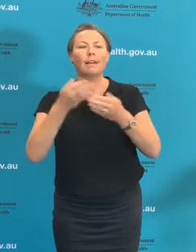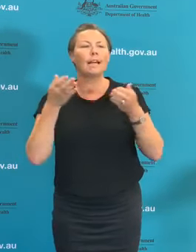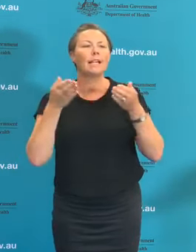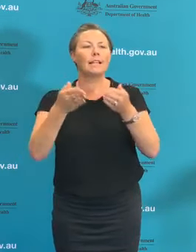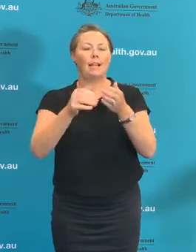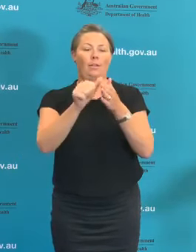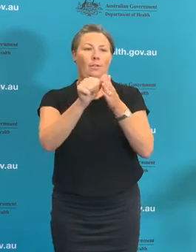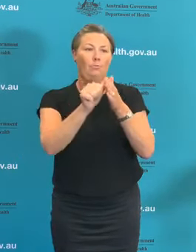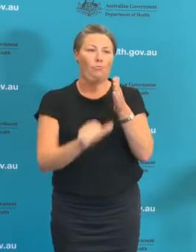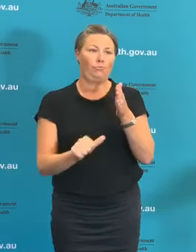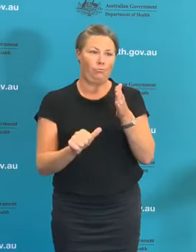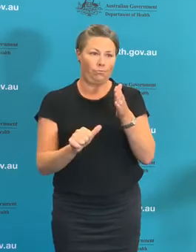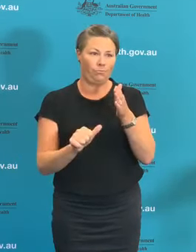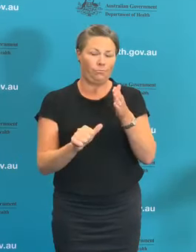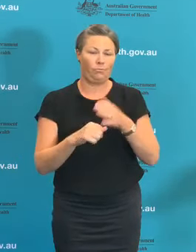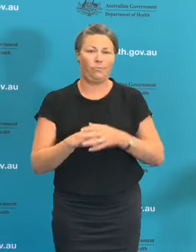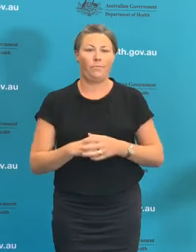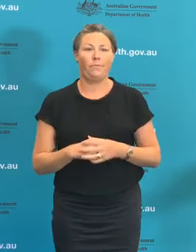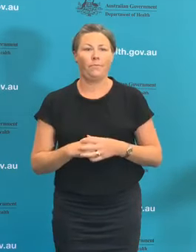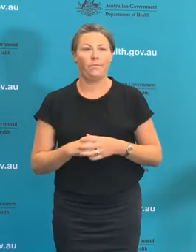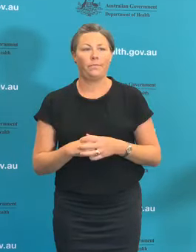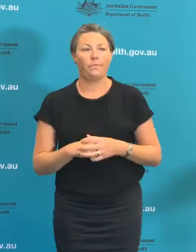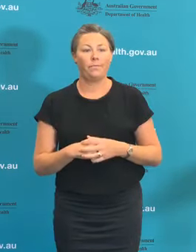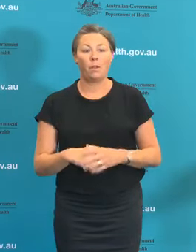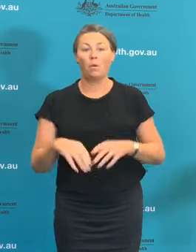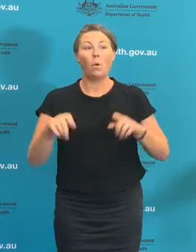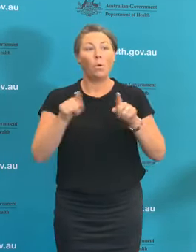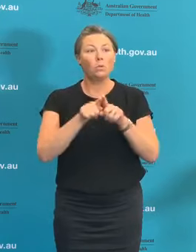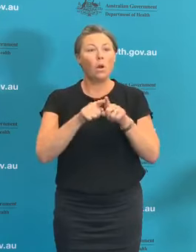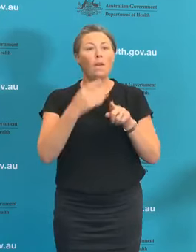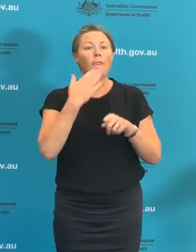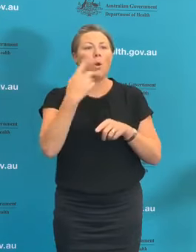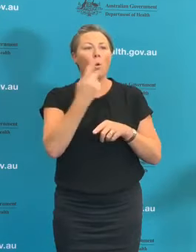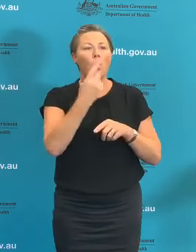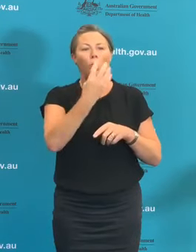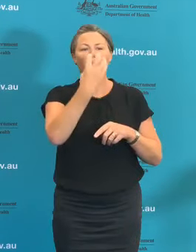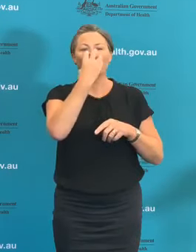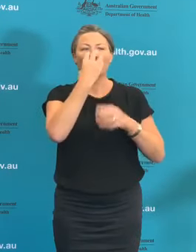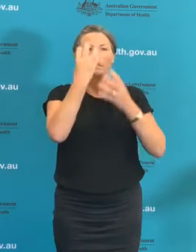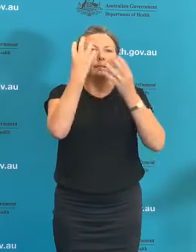particularly, along with our anaesthetists and our operative nurses and the other